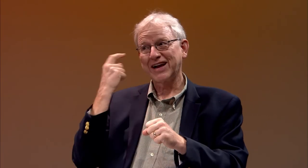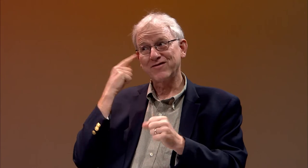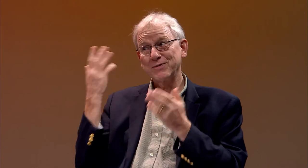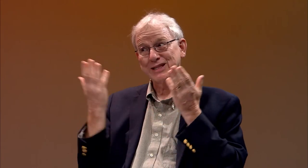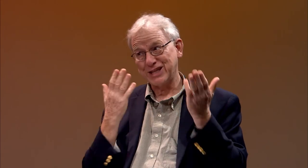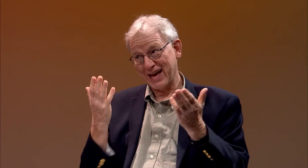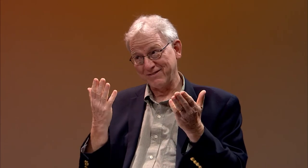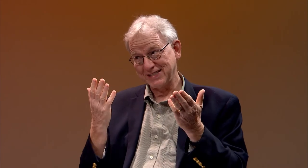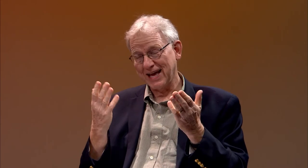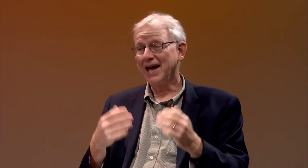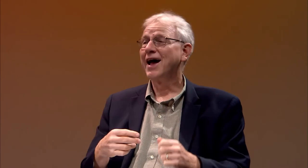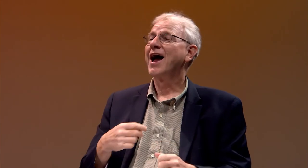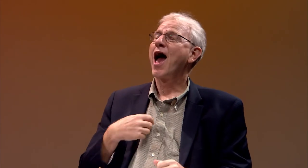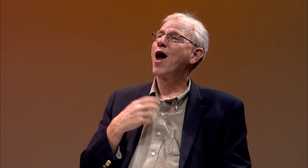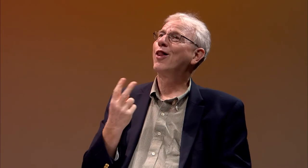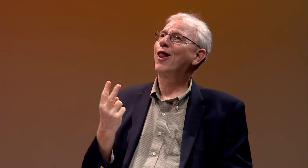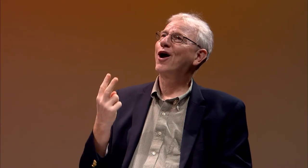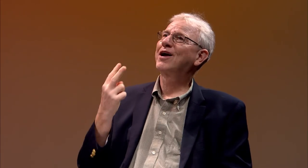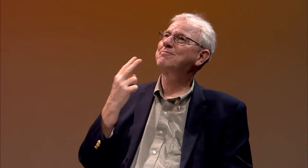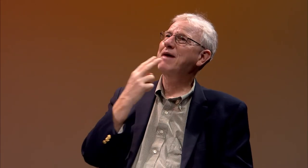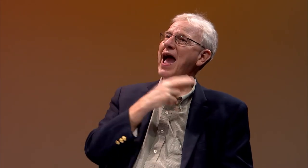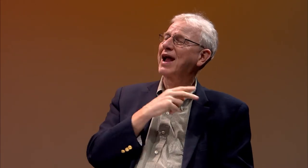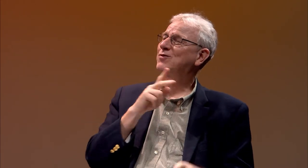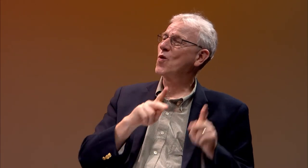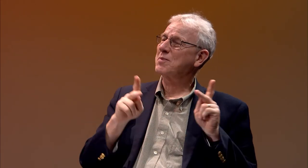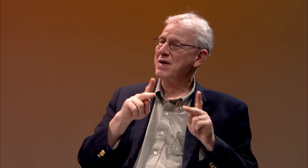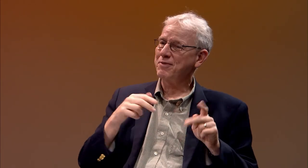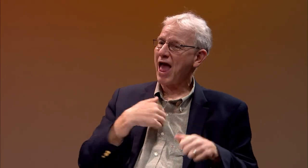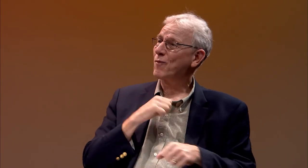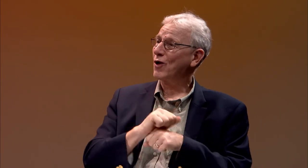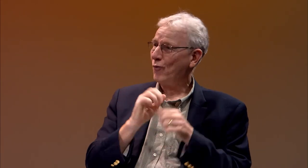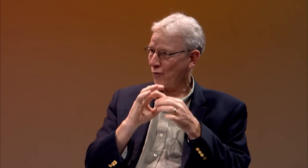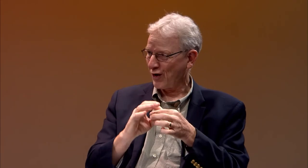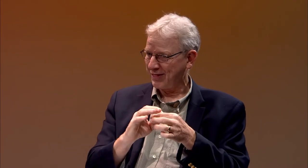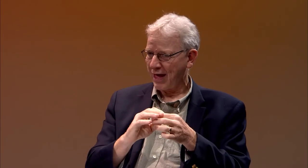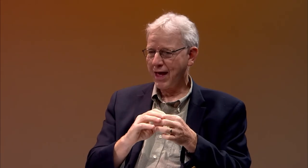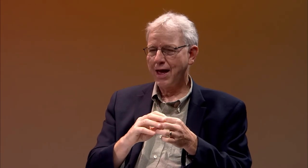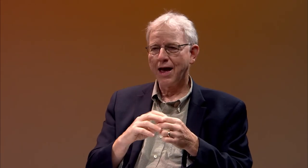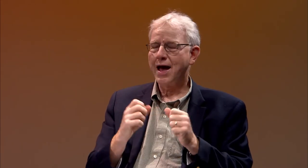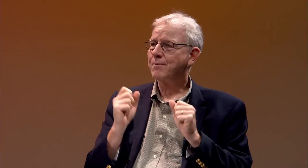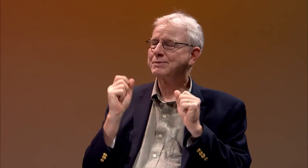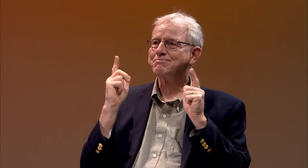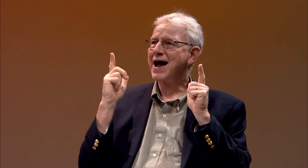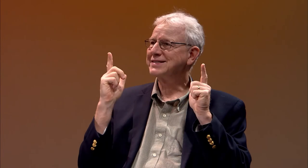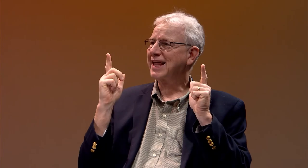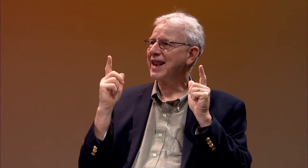of service in the federal government, looking back at the people who I worked with,